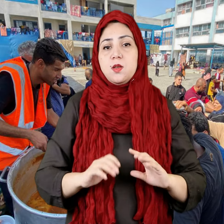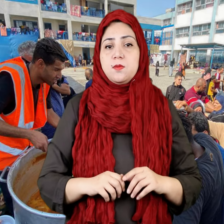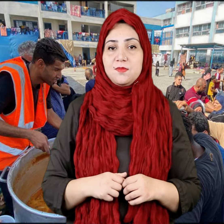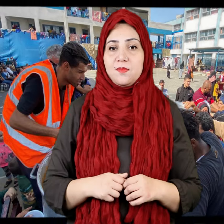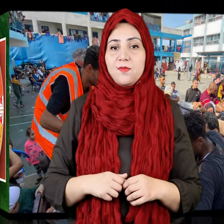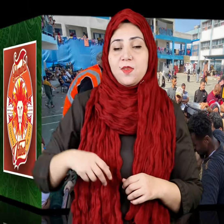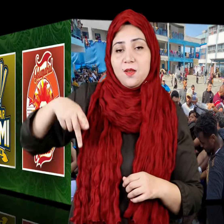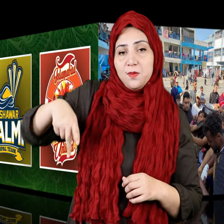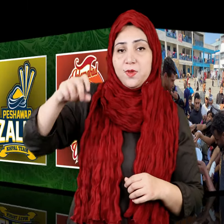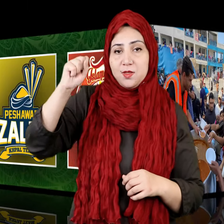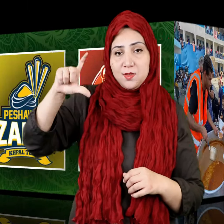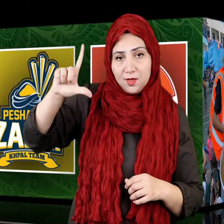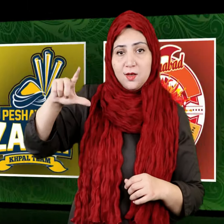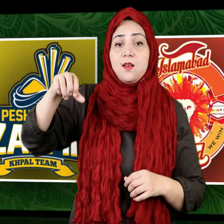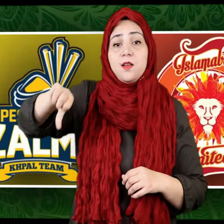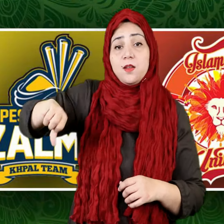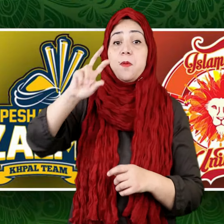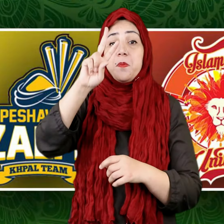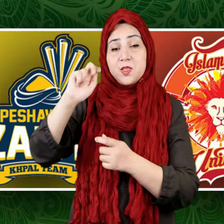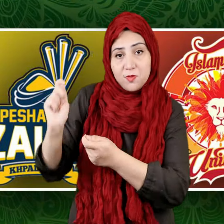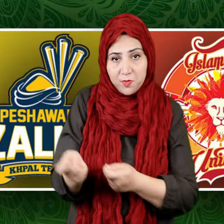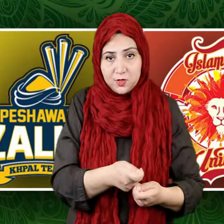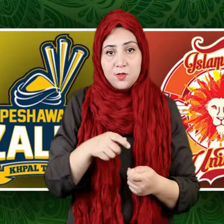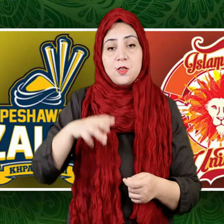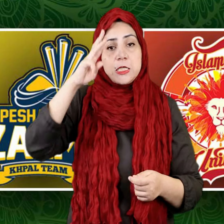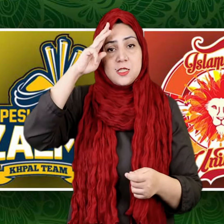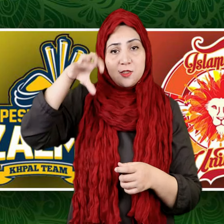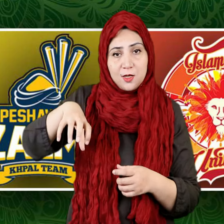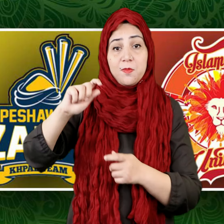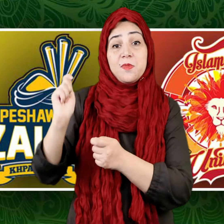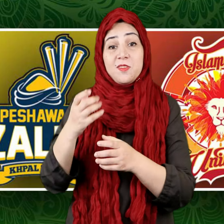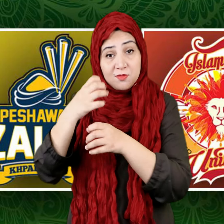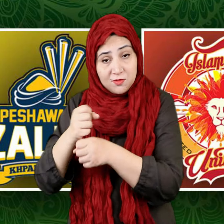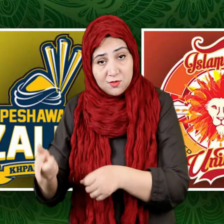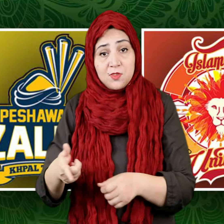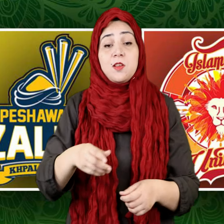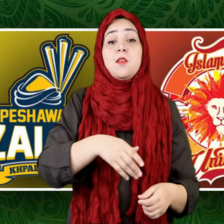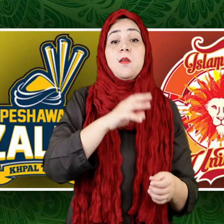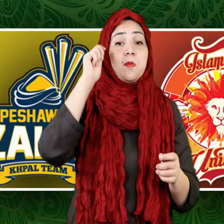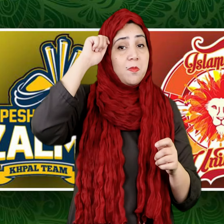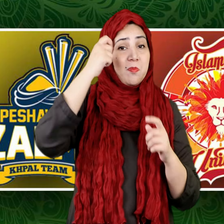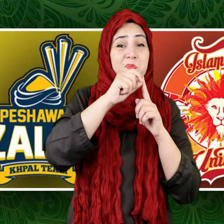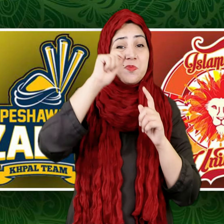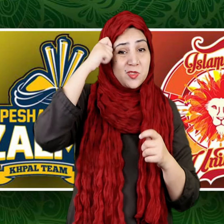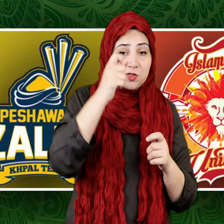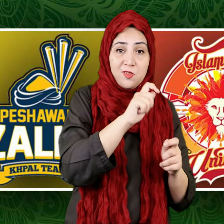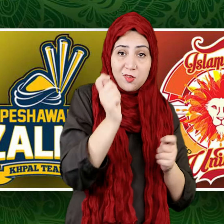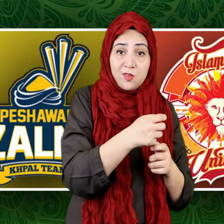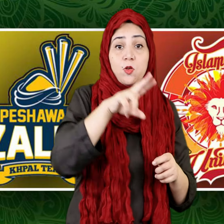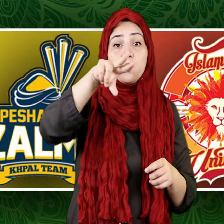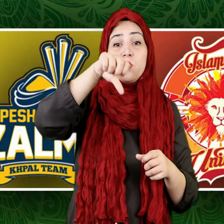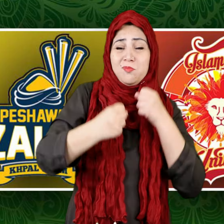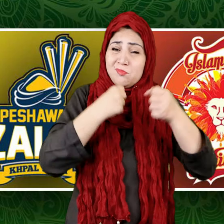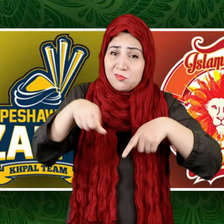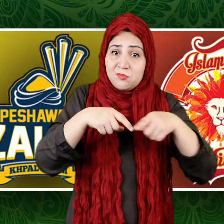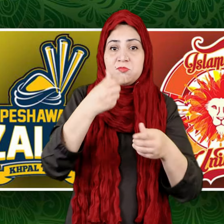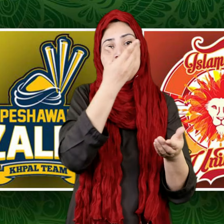In the 20th match of the PSL 9, Islamabad United defeated Peshawar Zalmi by 29 runs.